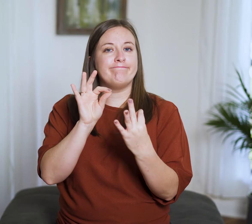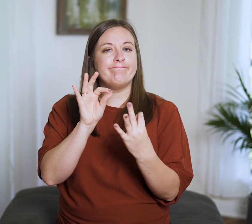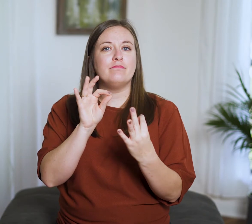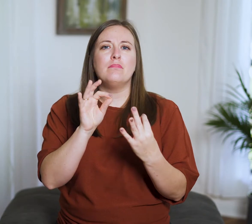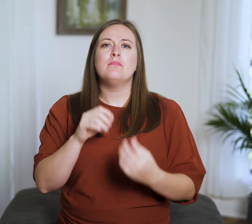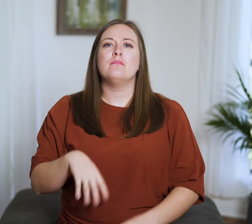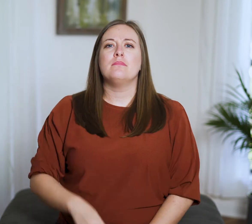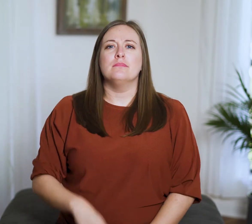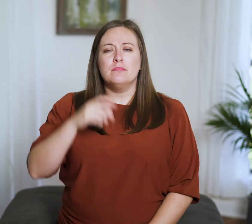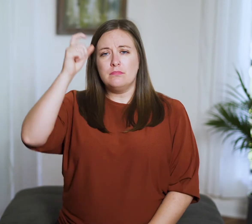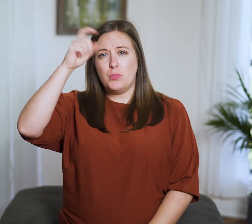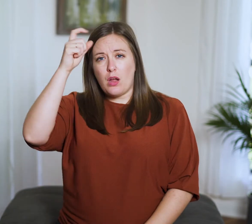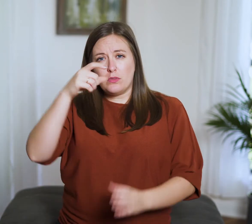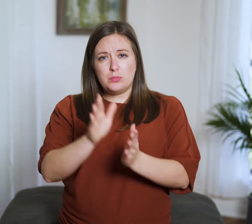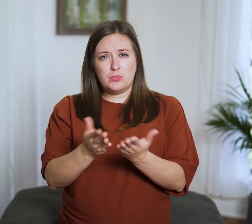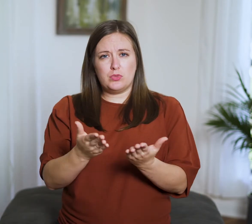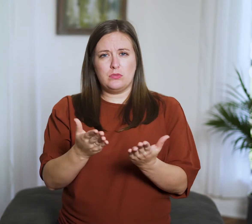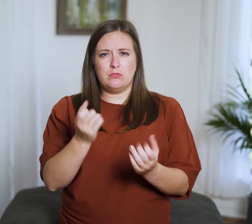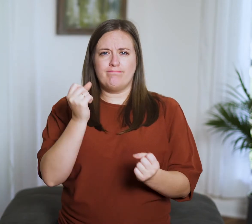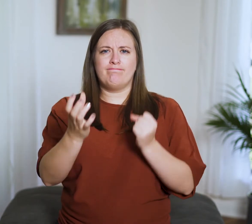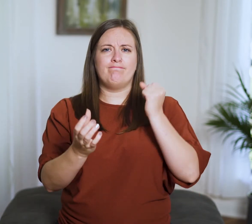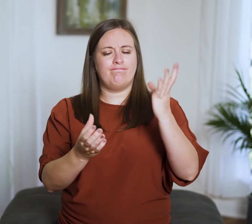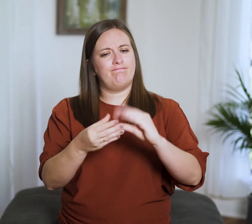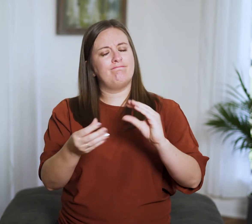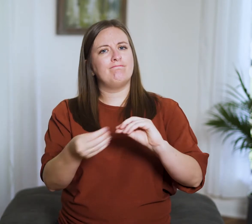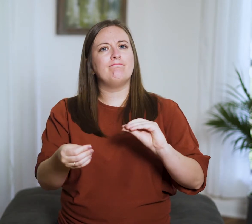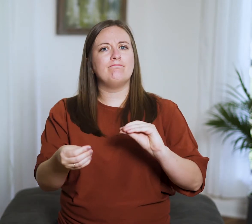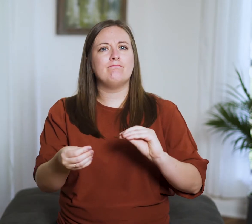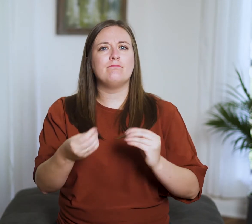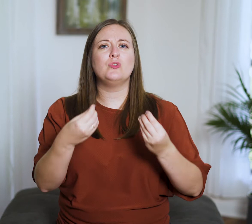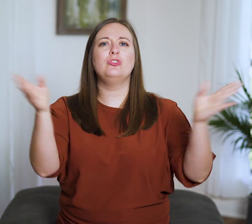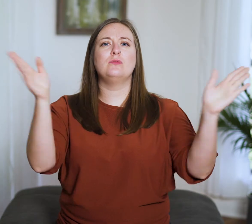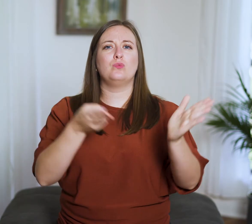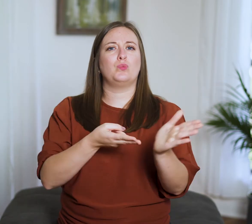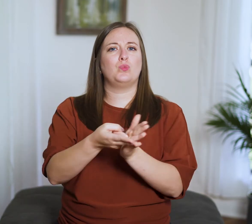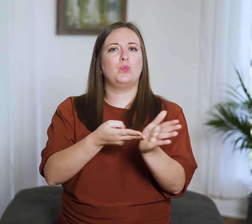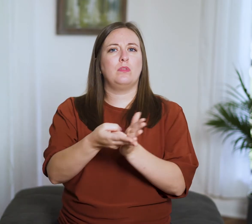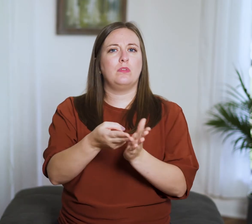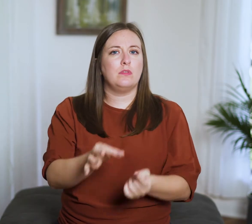the proverbs speak general truths.